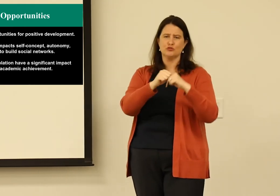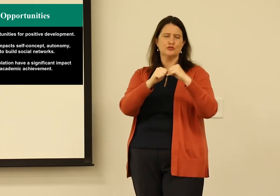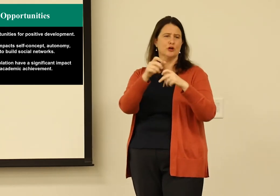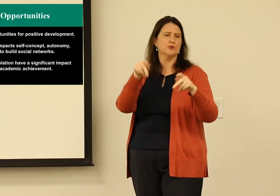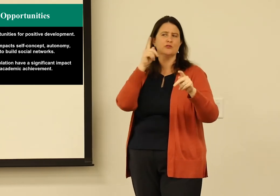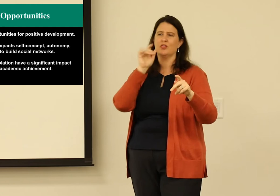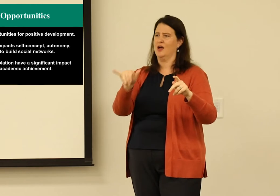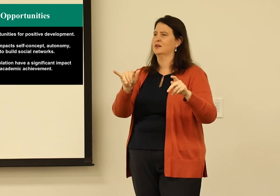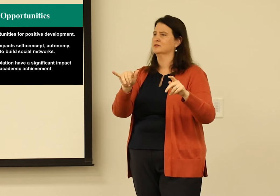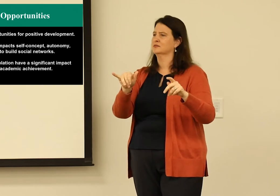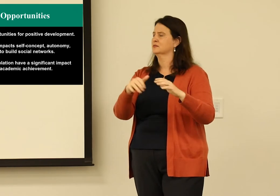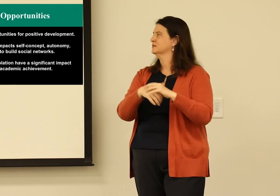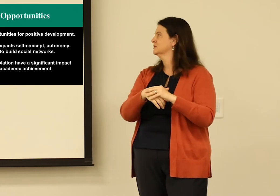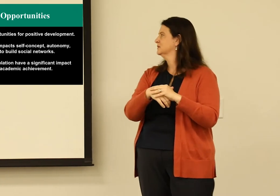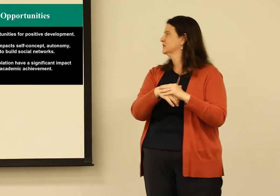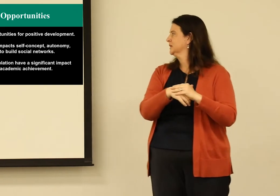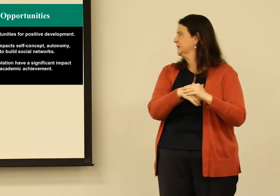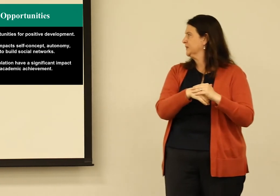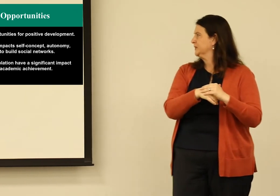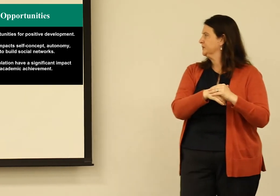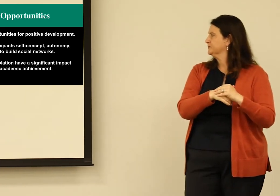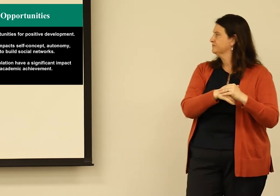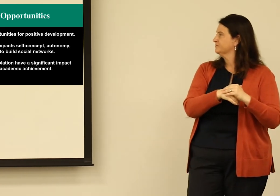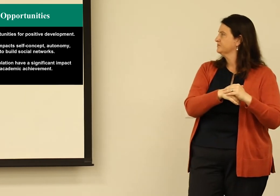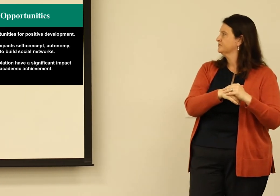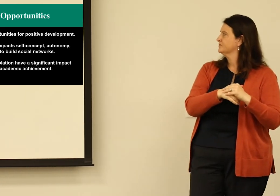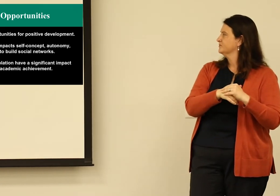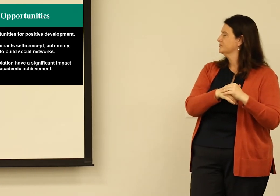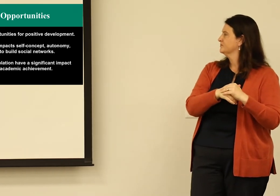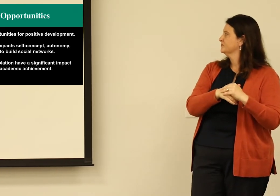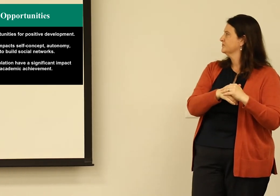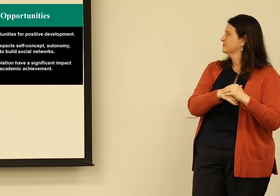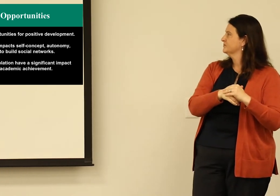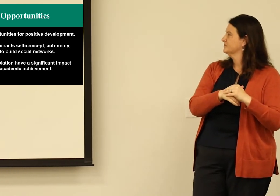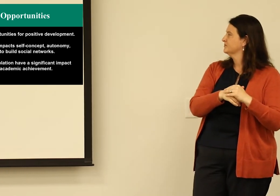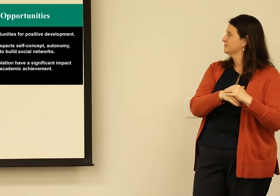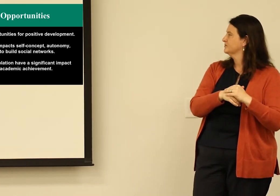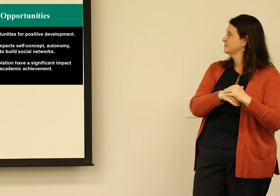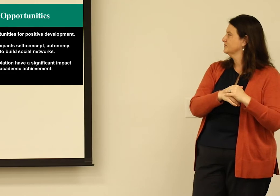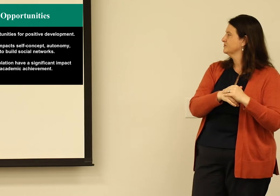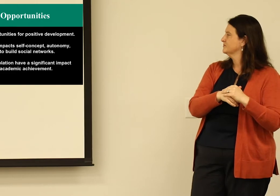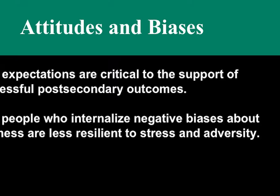and access to communication isn't there? So we need to build structures that allow for those opportunities to happen.